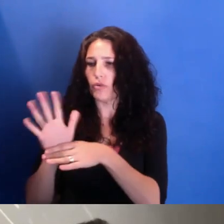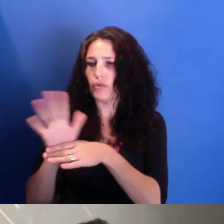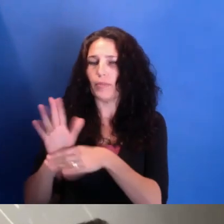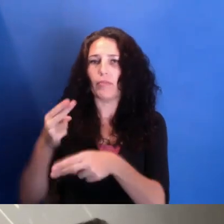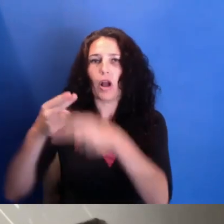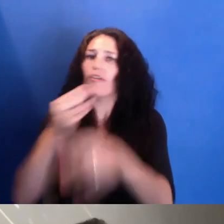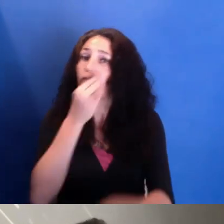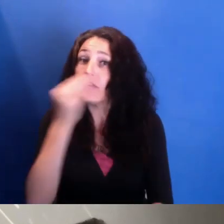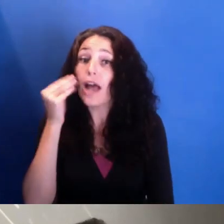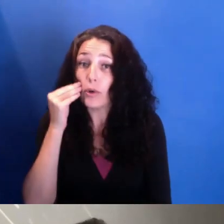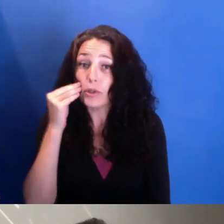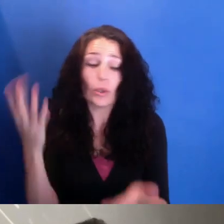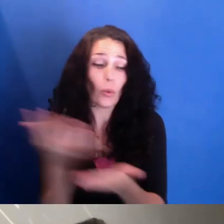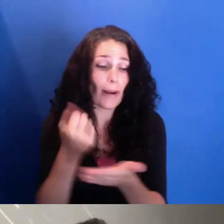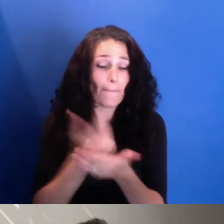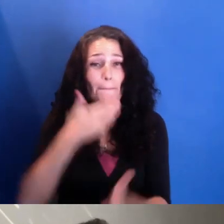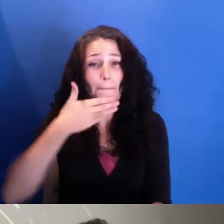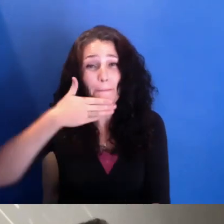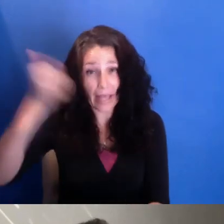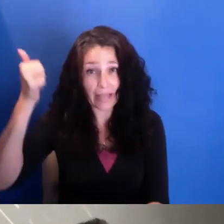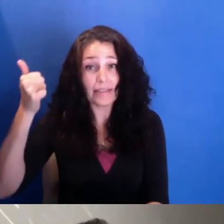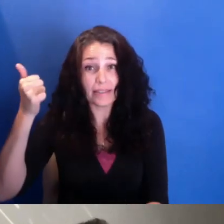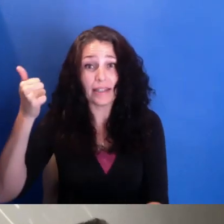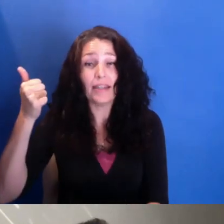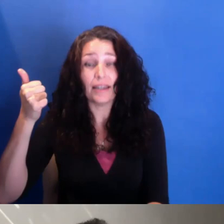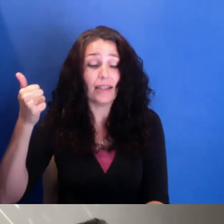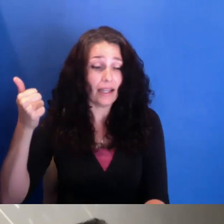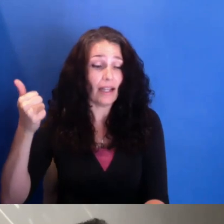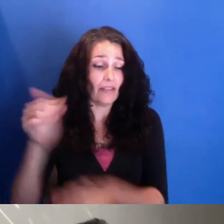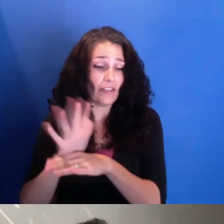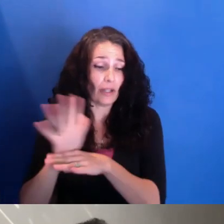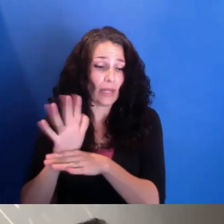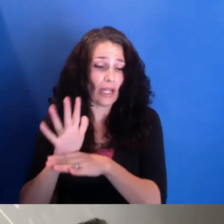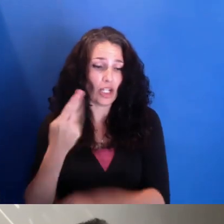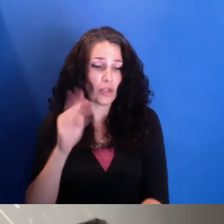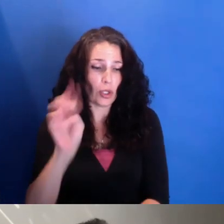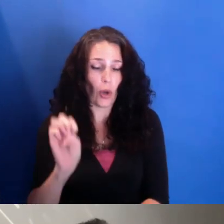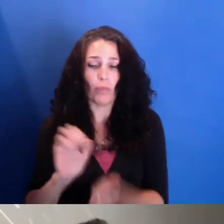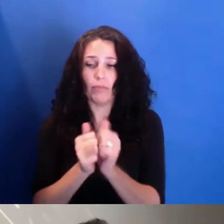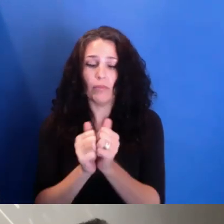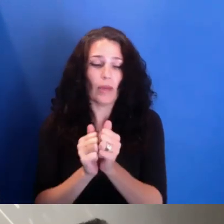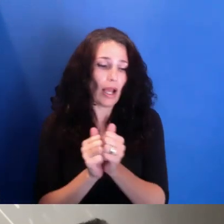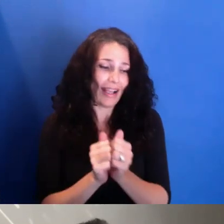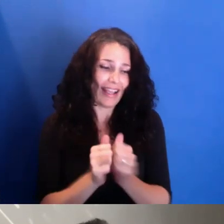Short Film Competition at the 2016 American Black Film Festival. Yes.